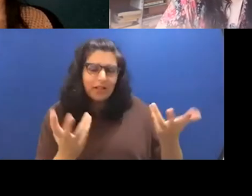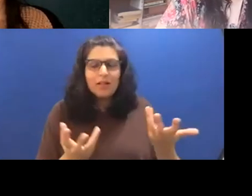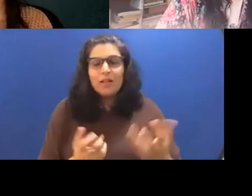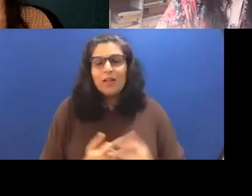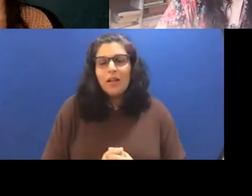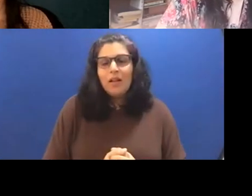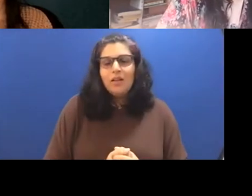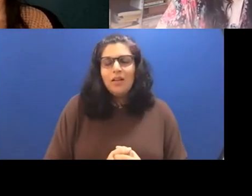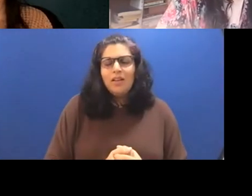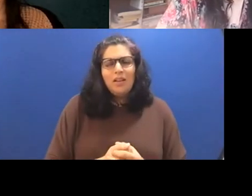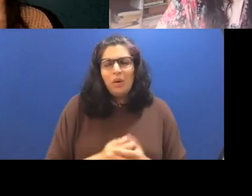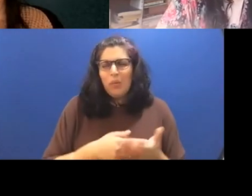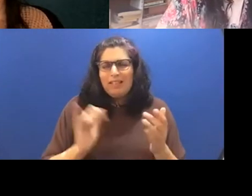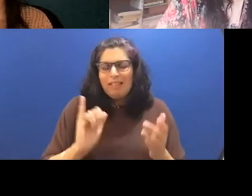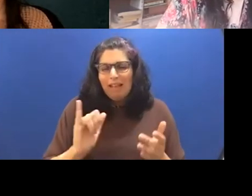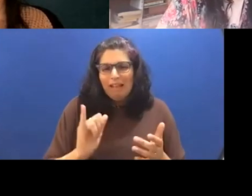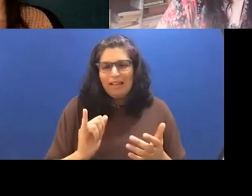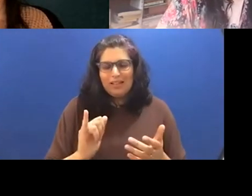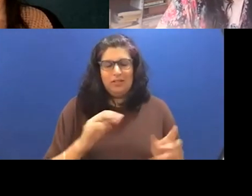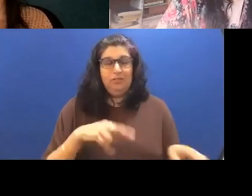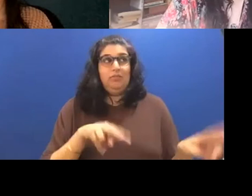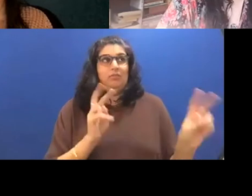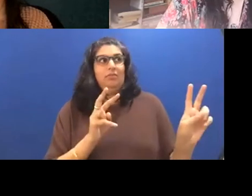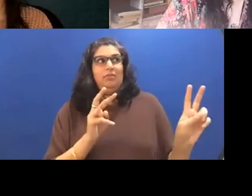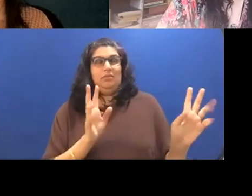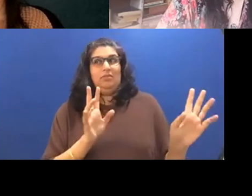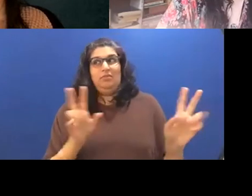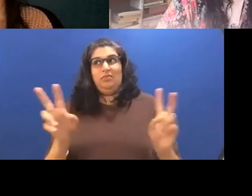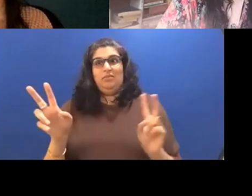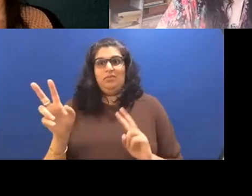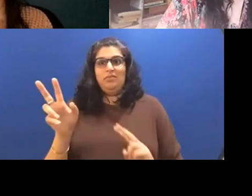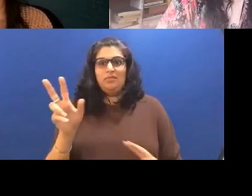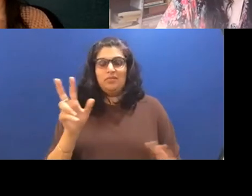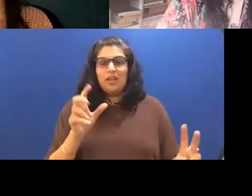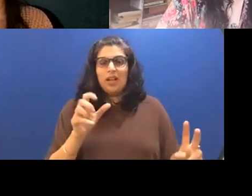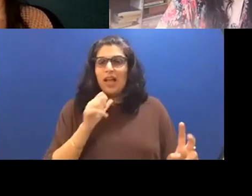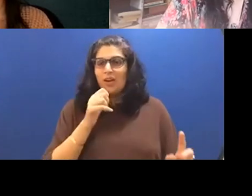know, what is it like to suddenly feel like you actually don't even have a connection